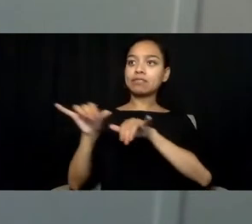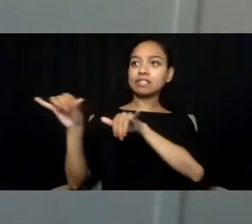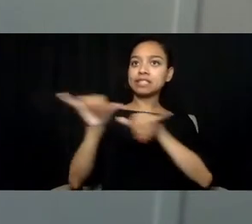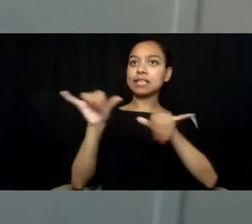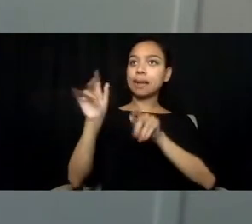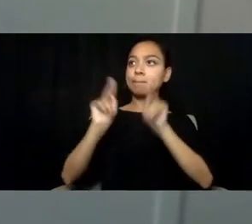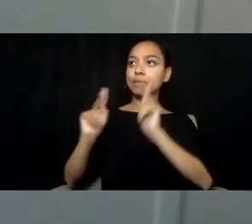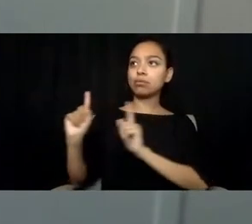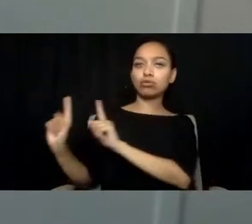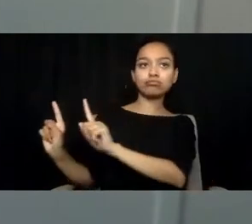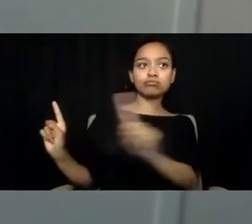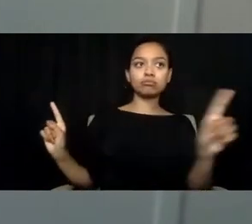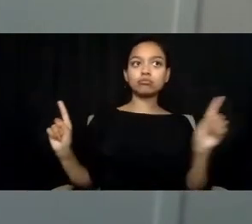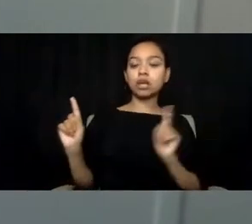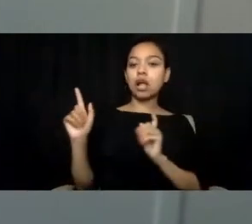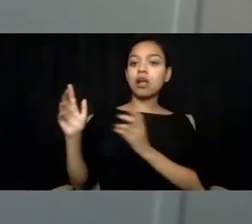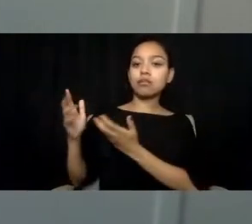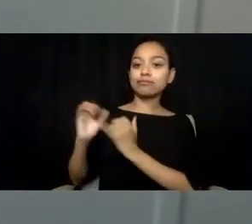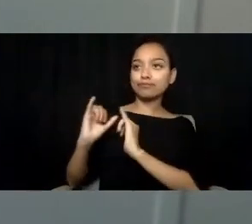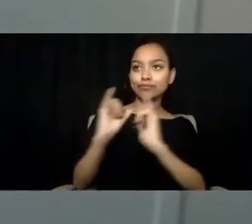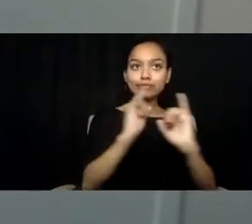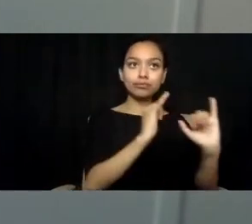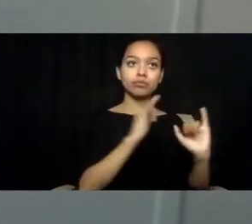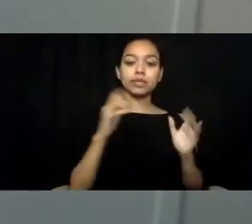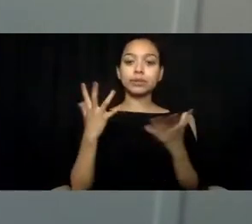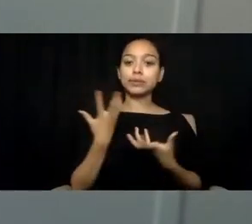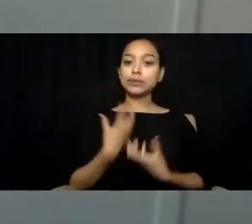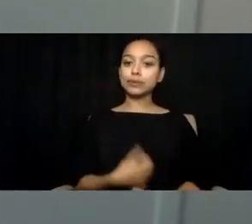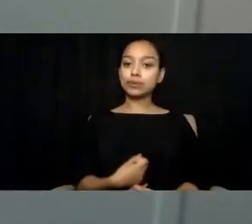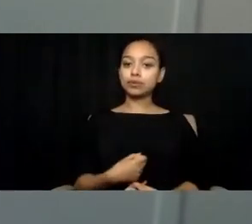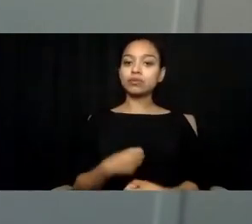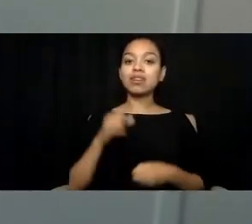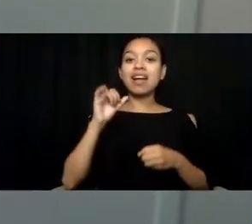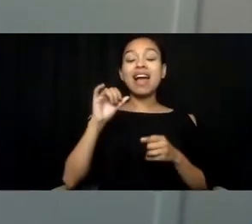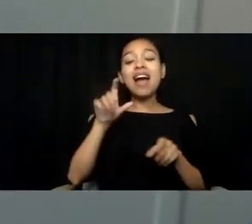a complete exhaustion caused by the demands of life